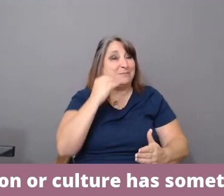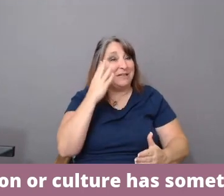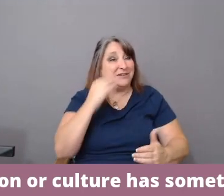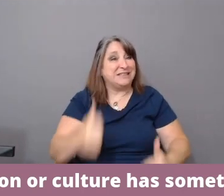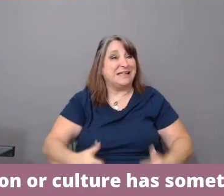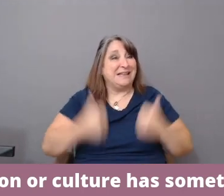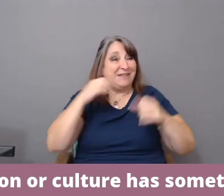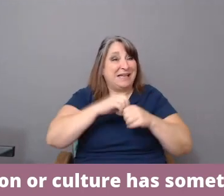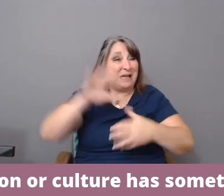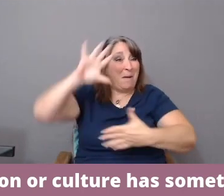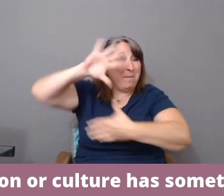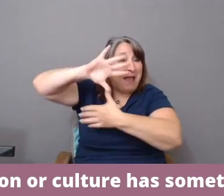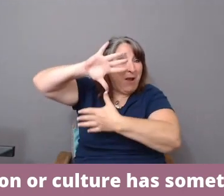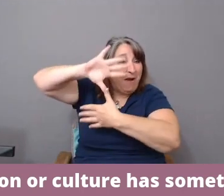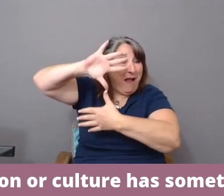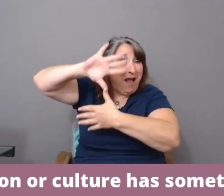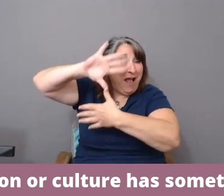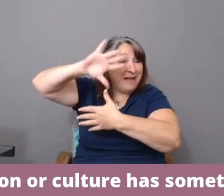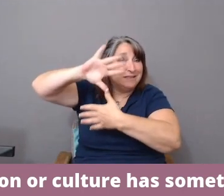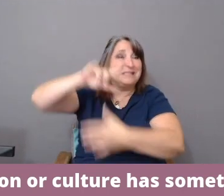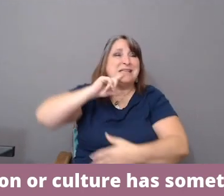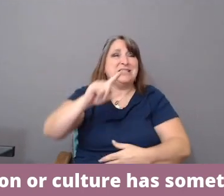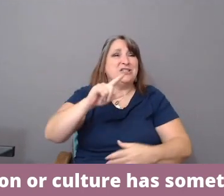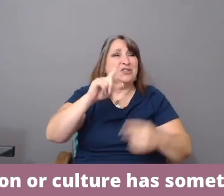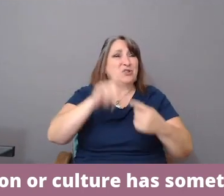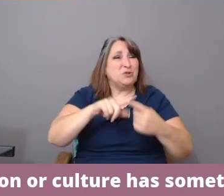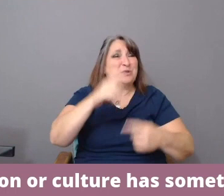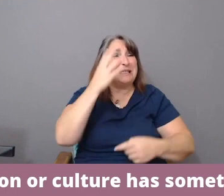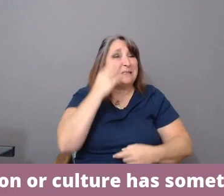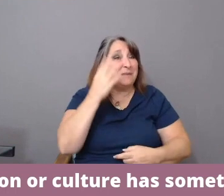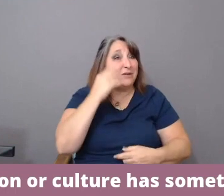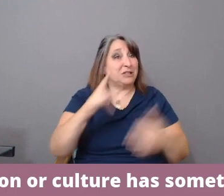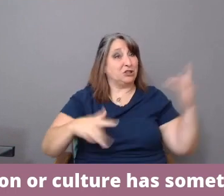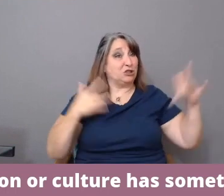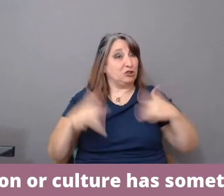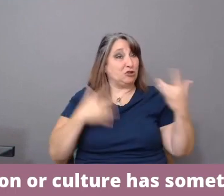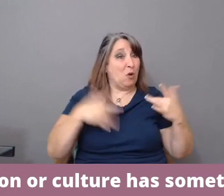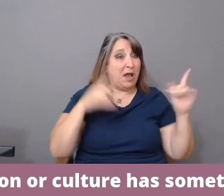is to experience the joy also, even though we need to deal